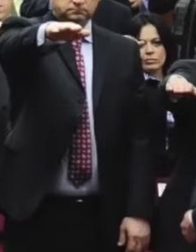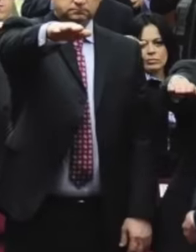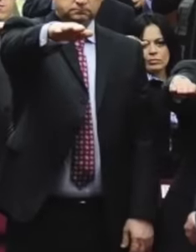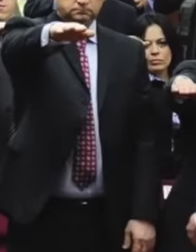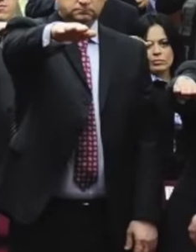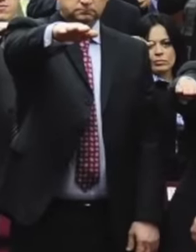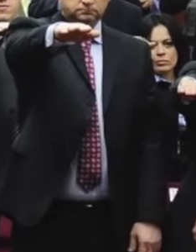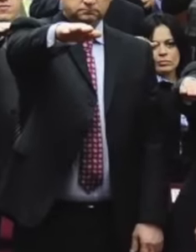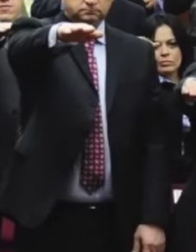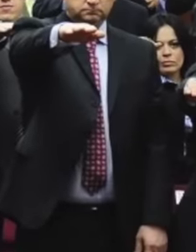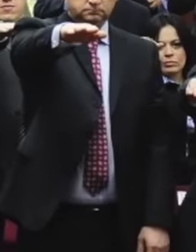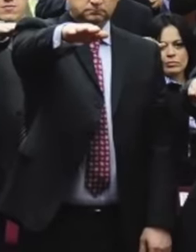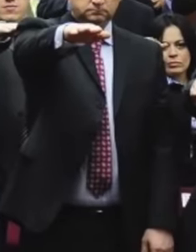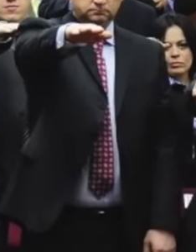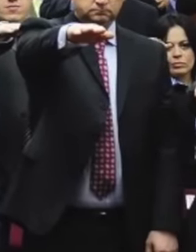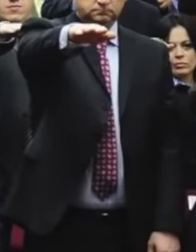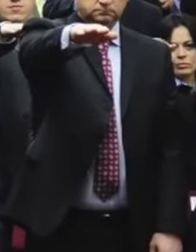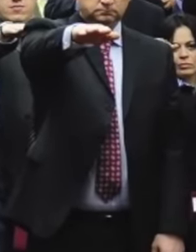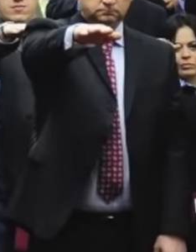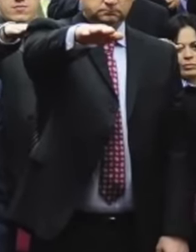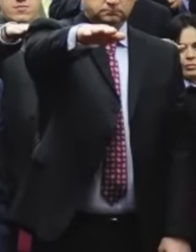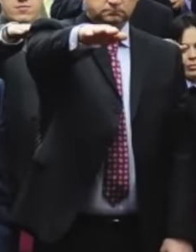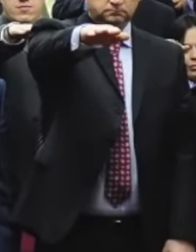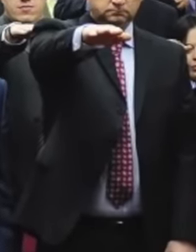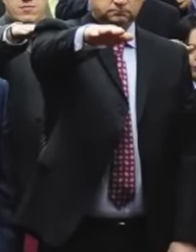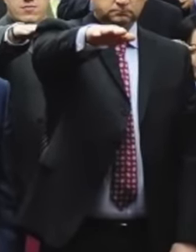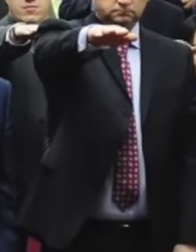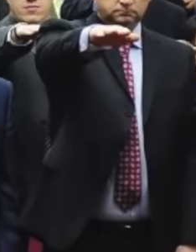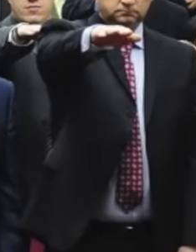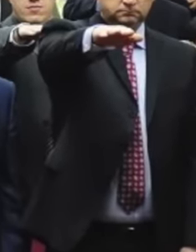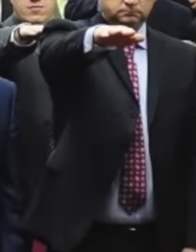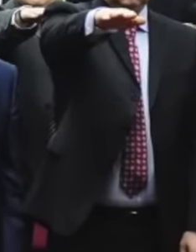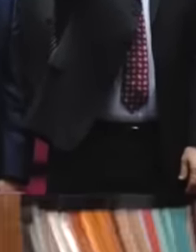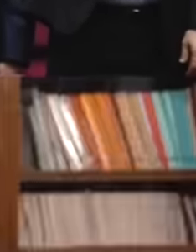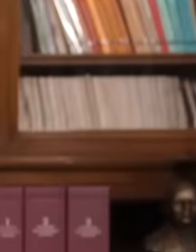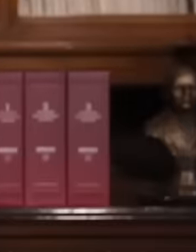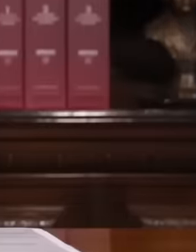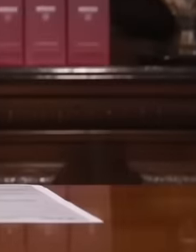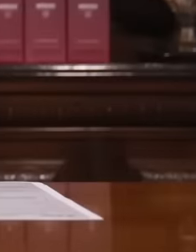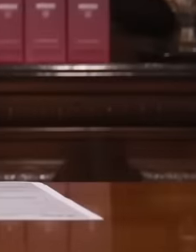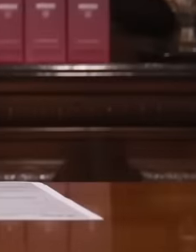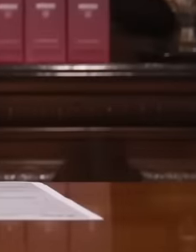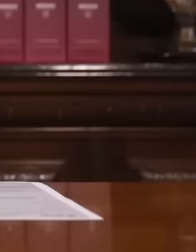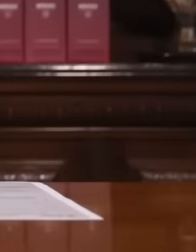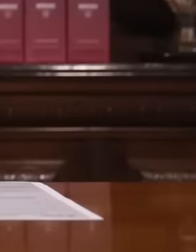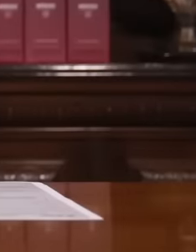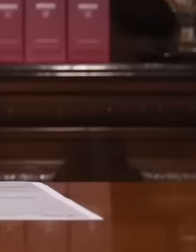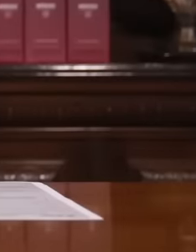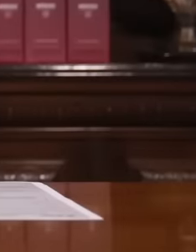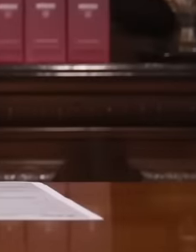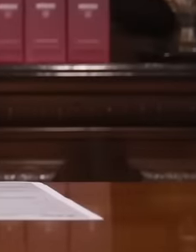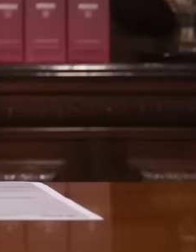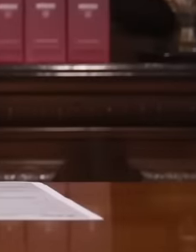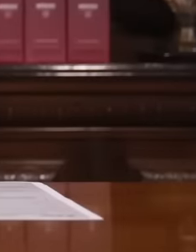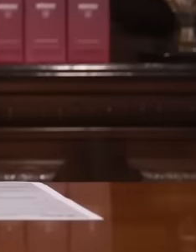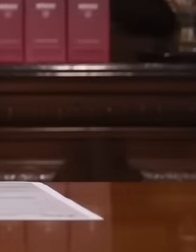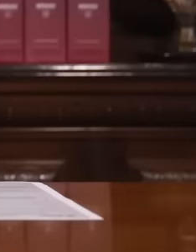They never imagined that the time would come. when someone was going to put order and this is hurting them a lot